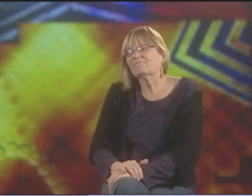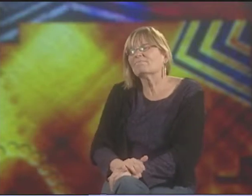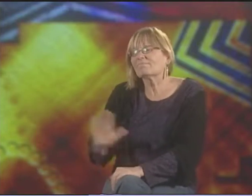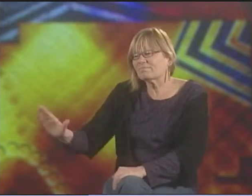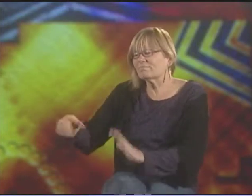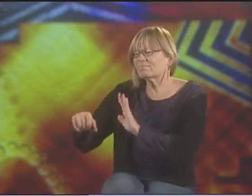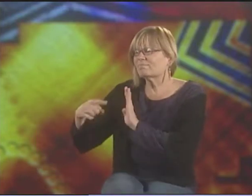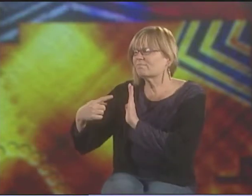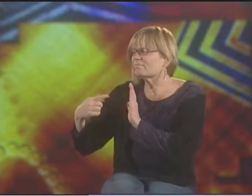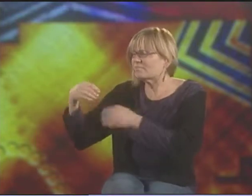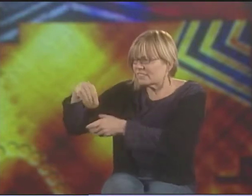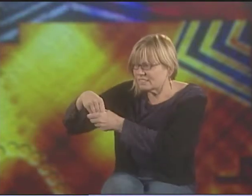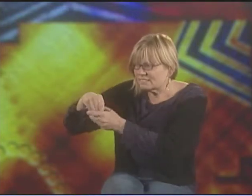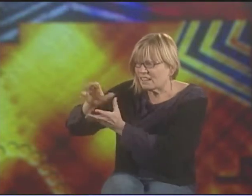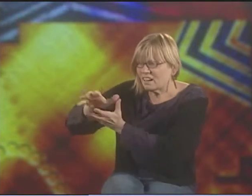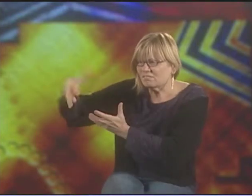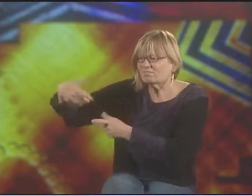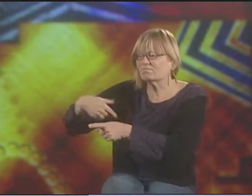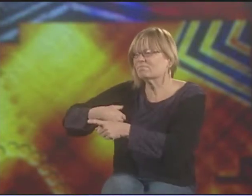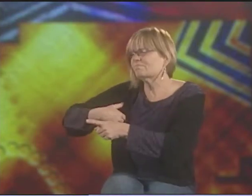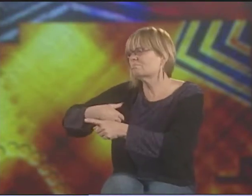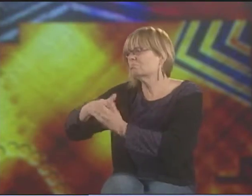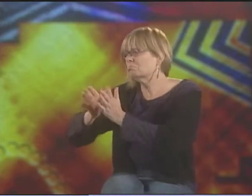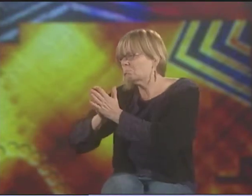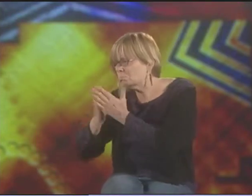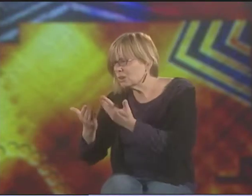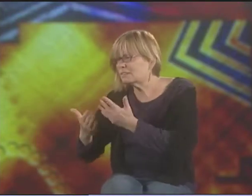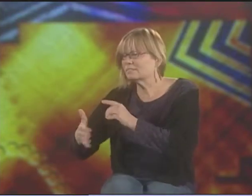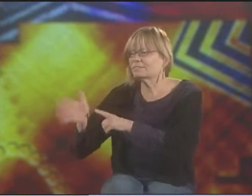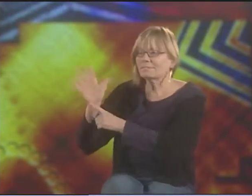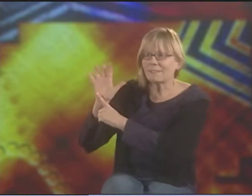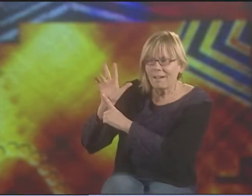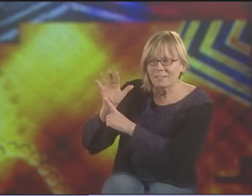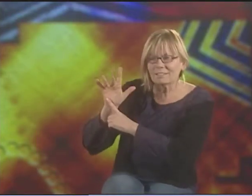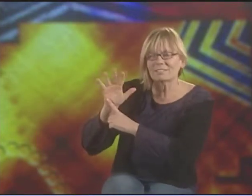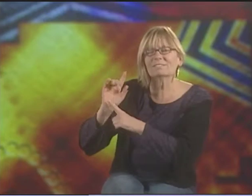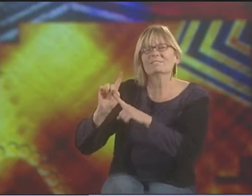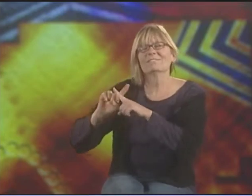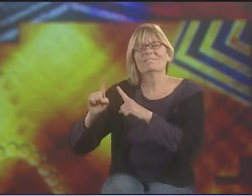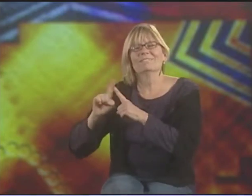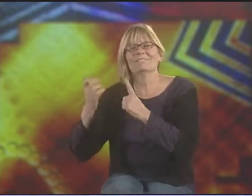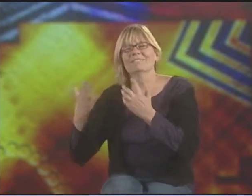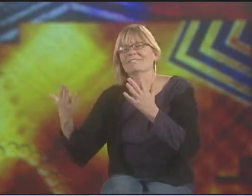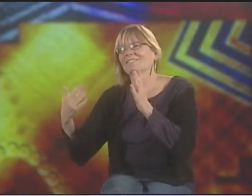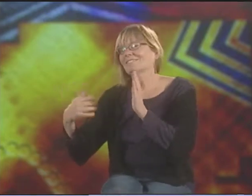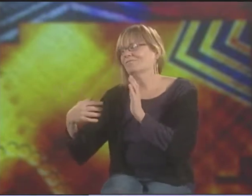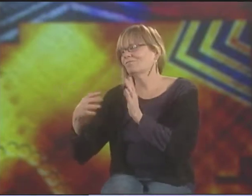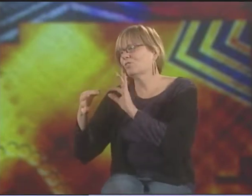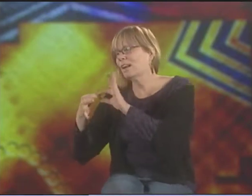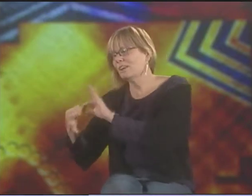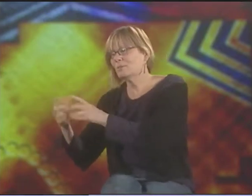IT HAS TO BE GUARDED. IT'S IN THIS BOX. IN THE BOX ARE DIFFERENT SYMBOLS-- A CANDLE AND A BOOK.